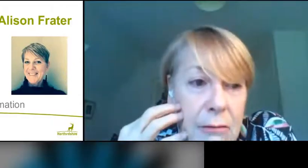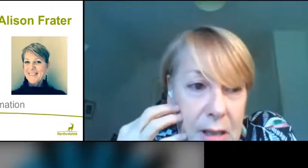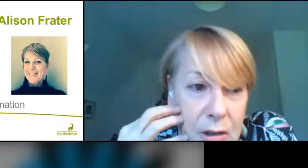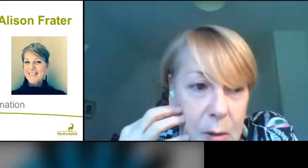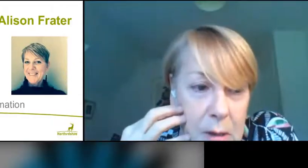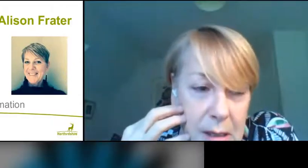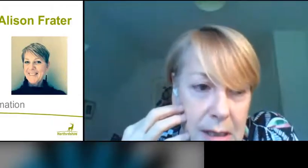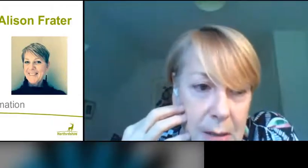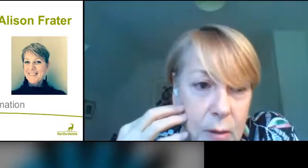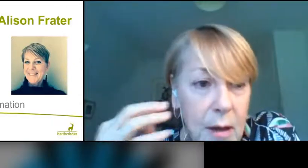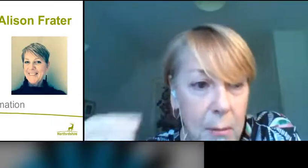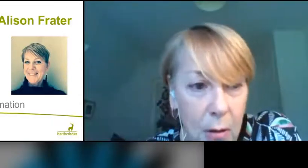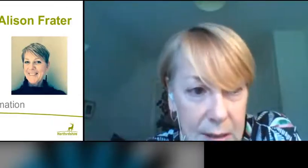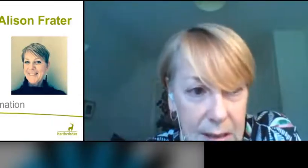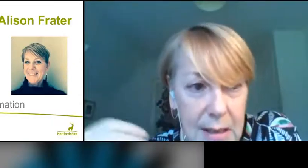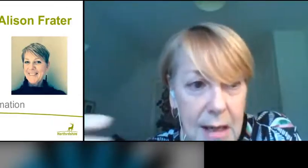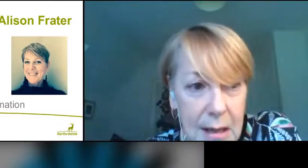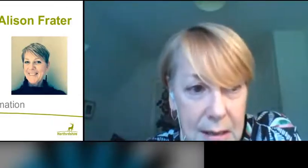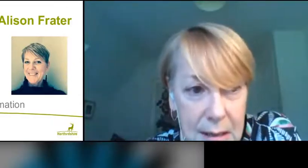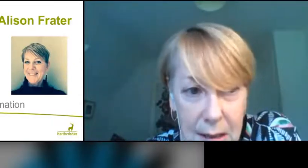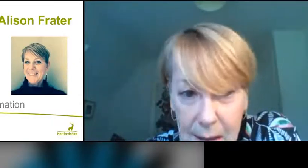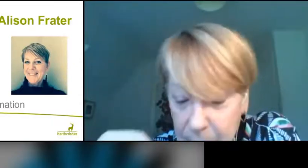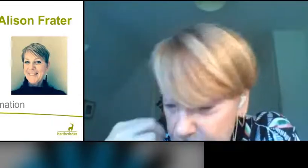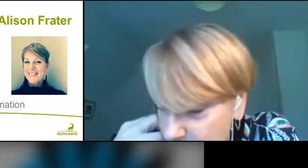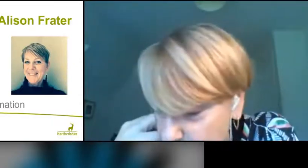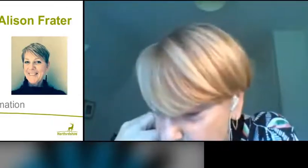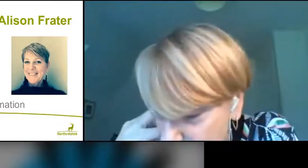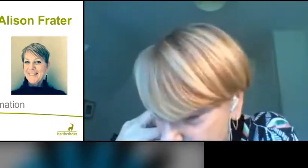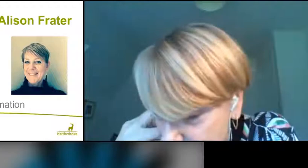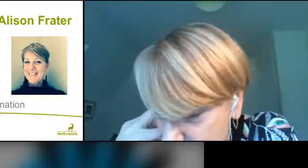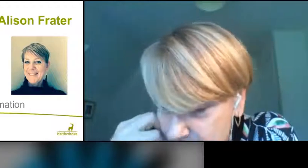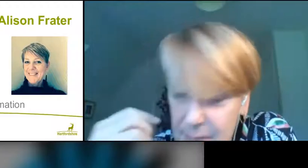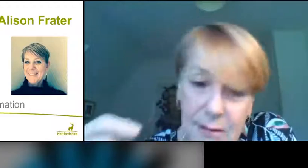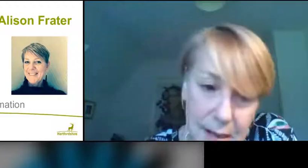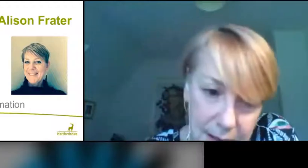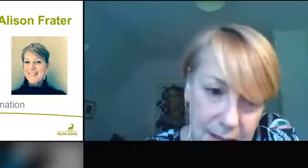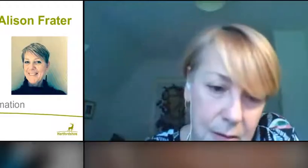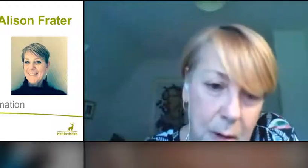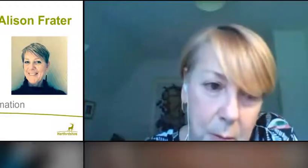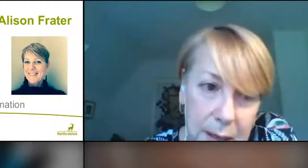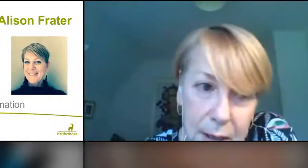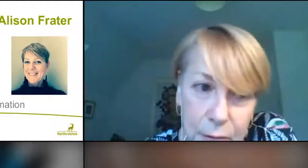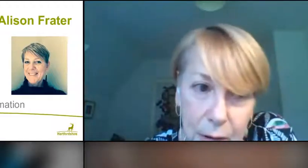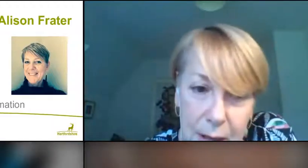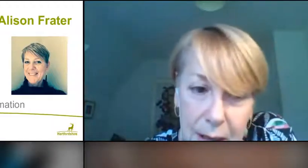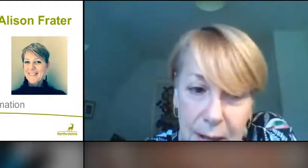research community with our policy and practice. Certainly, in sort of public health frontline